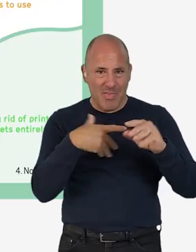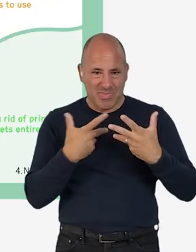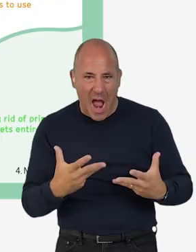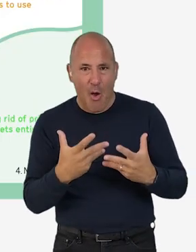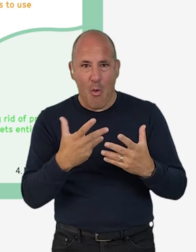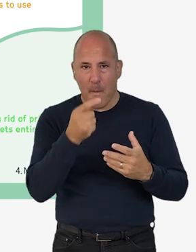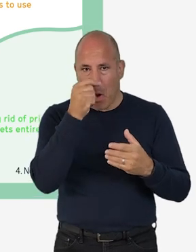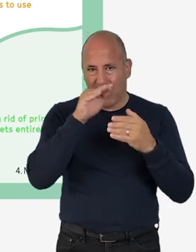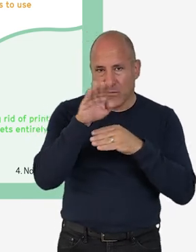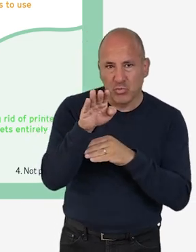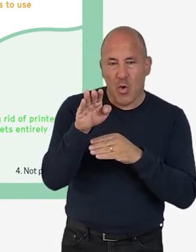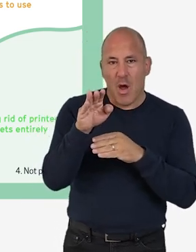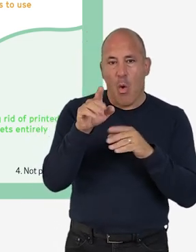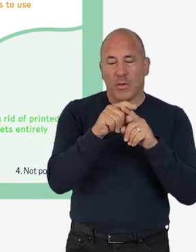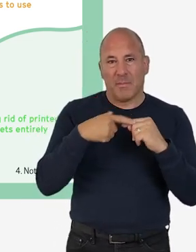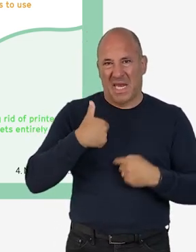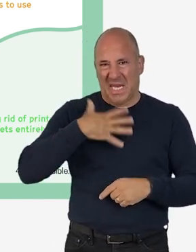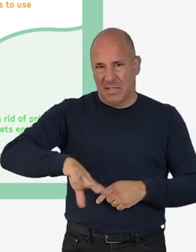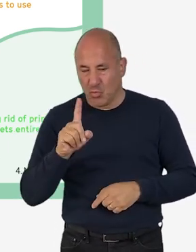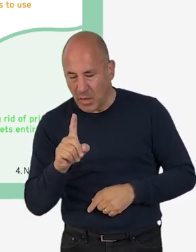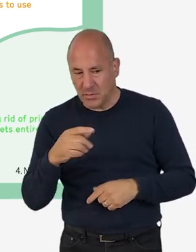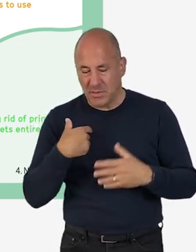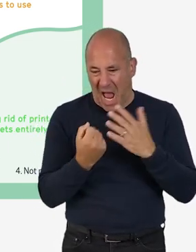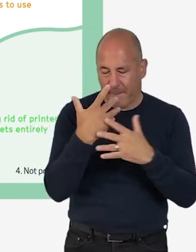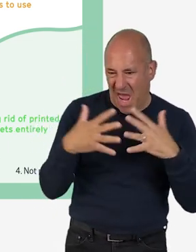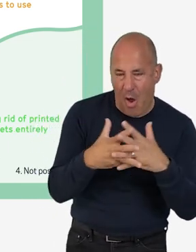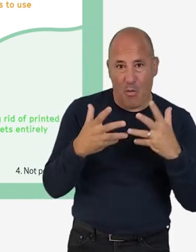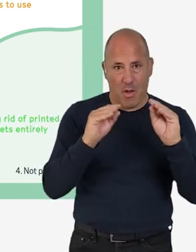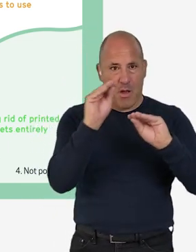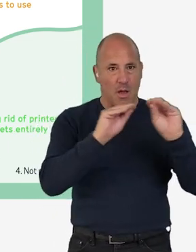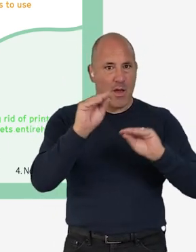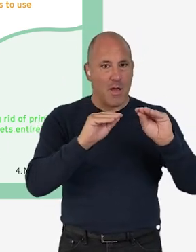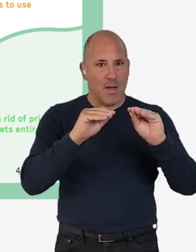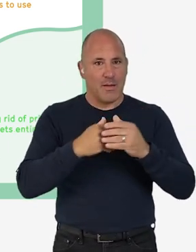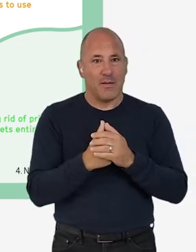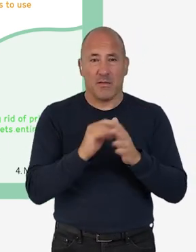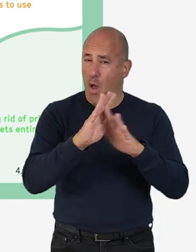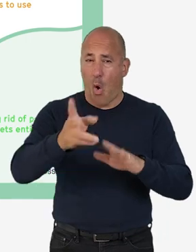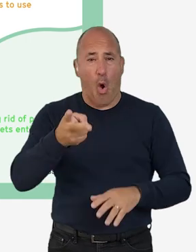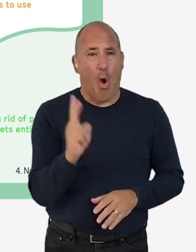what is possible now and what is possible in future, alongside your needs to make these things happen.